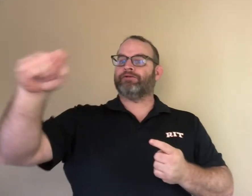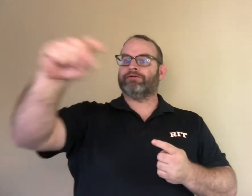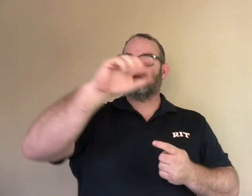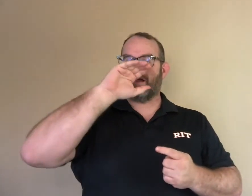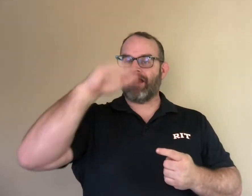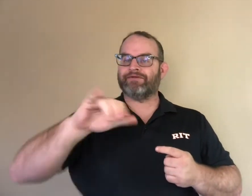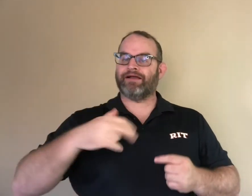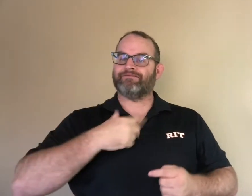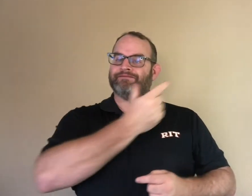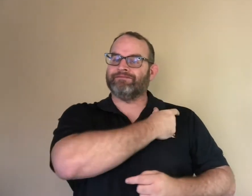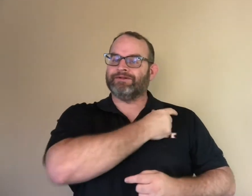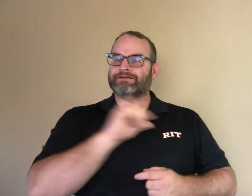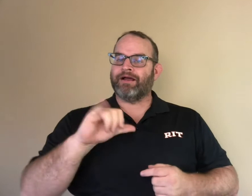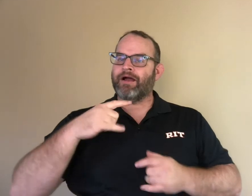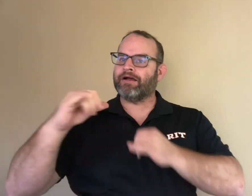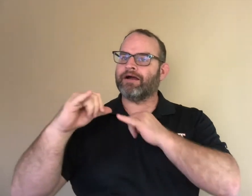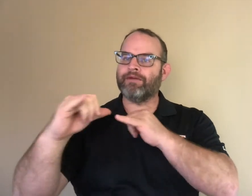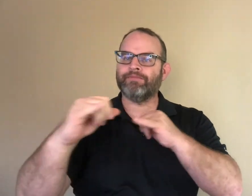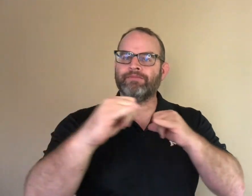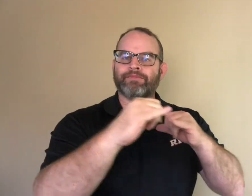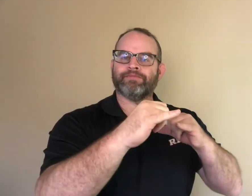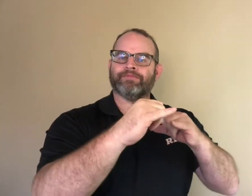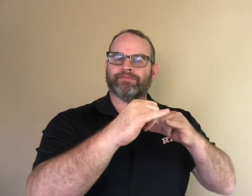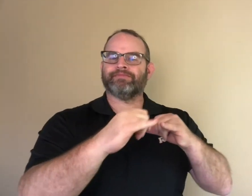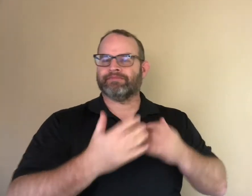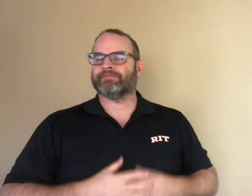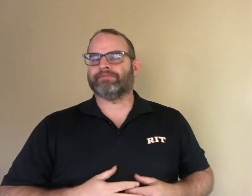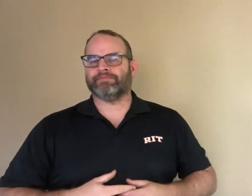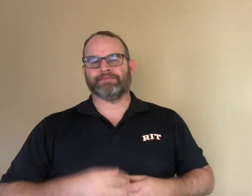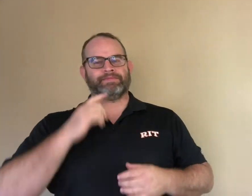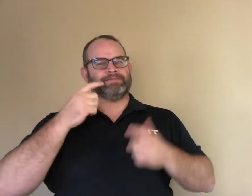or meets other elephants with the same mark which makes her feel accepted: RED-SAME.